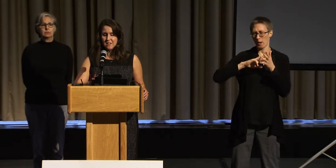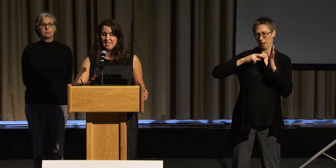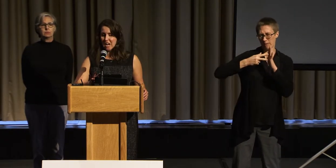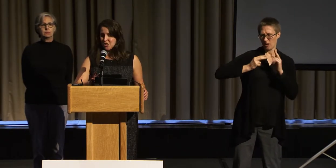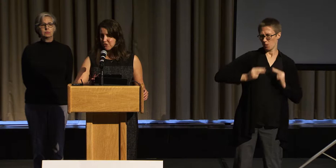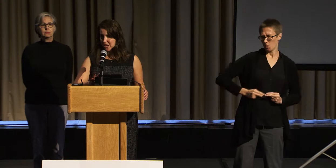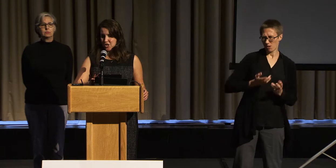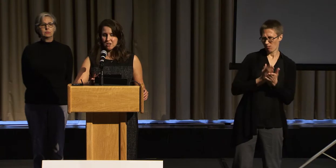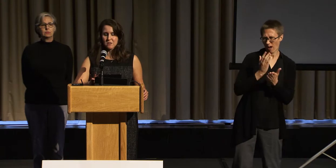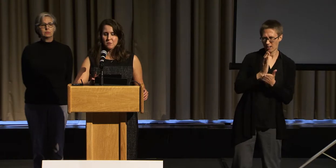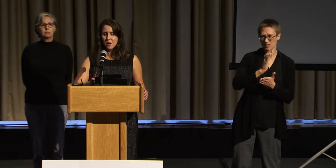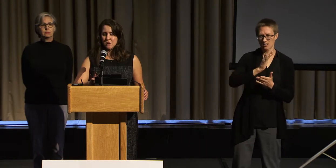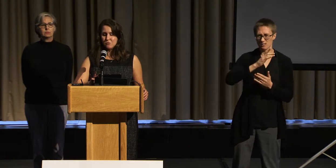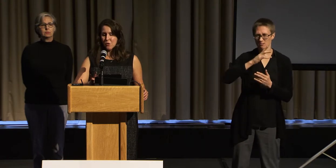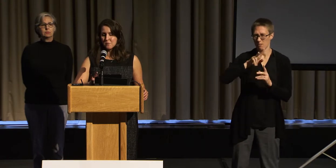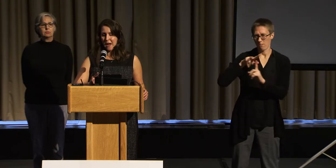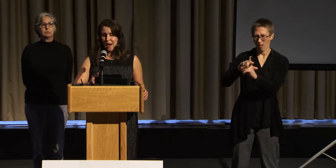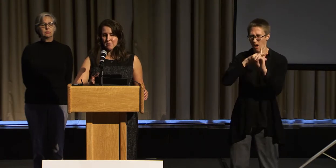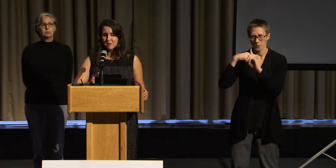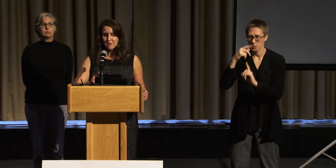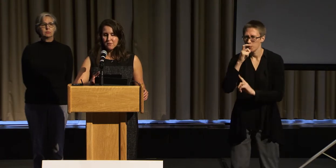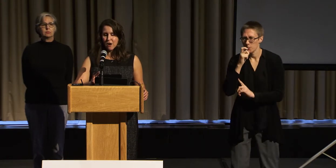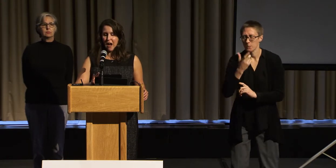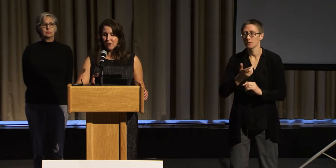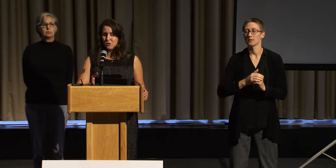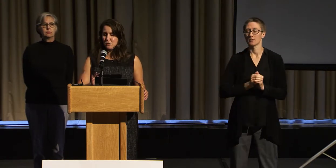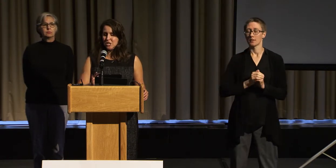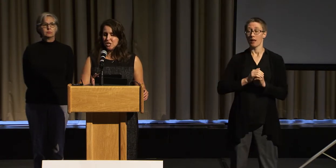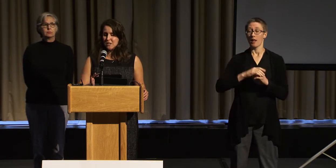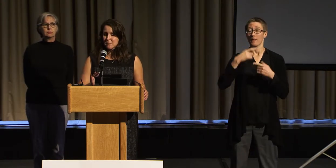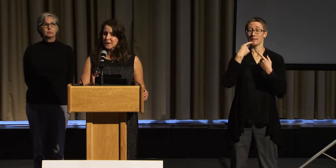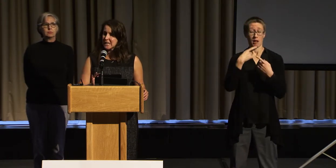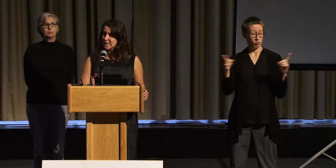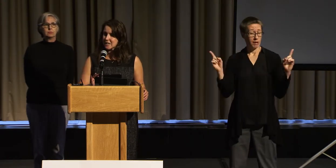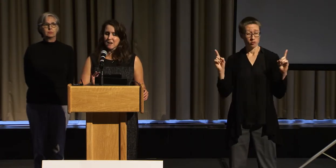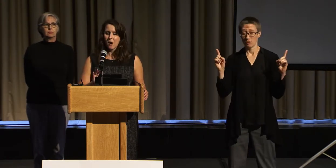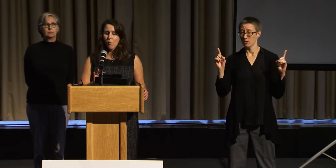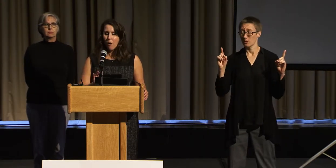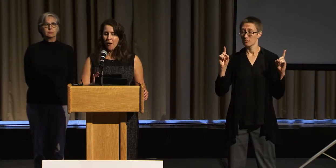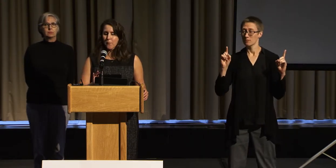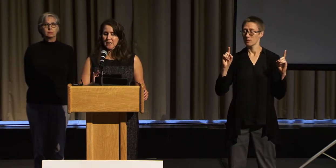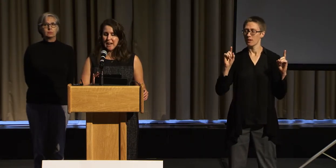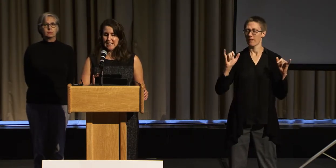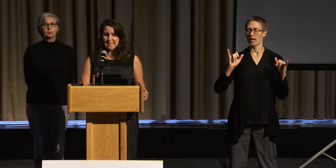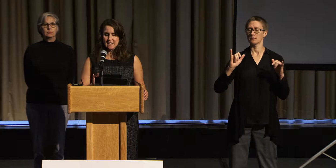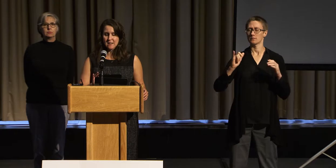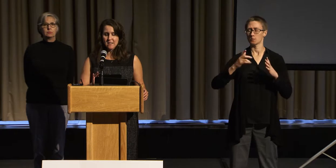The declaration was a road map for how to achieve peace while protecting